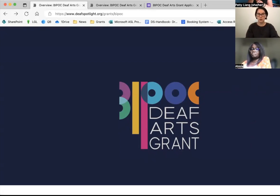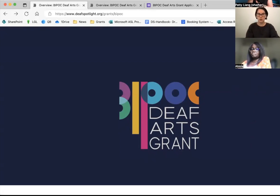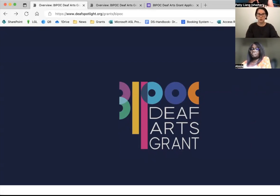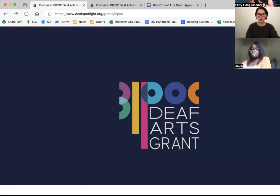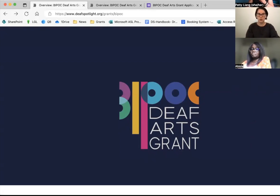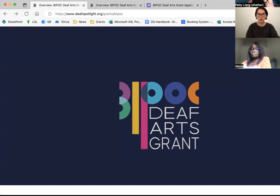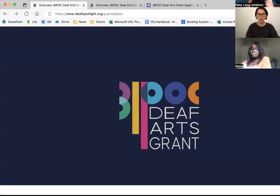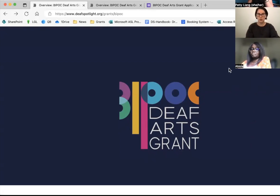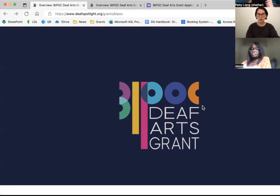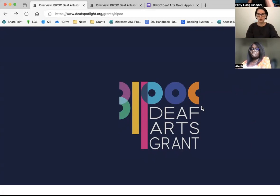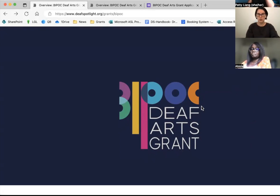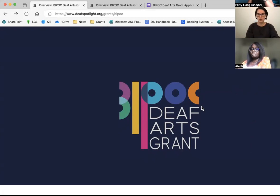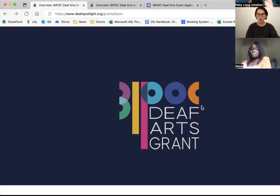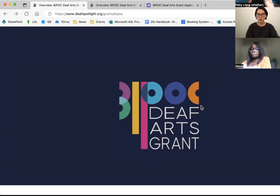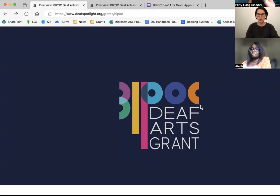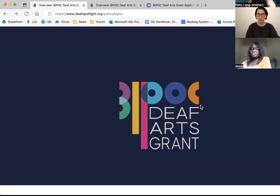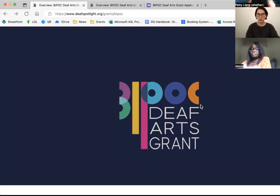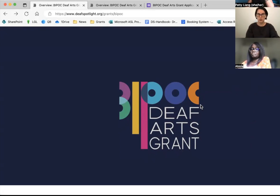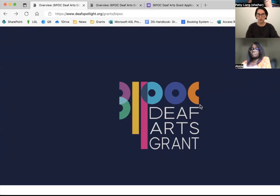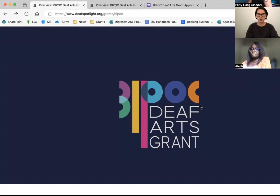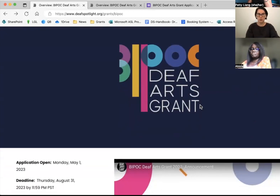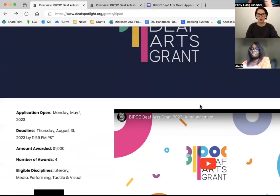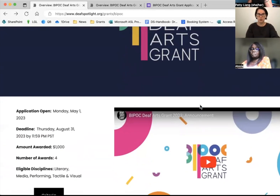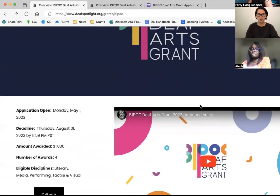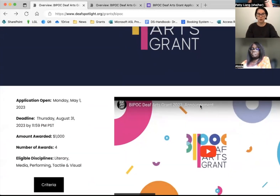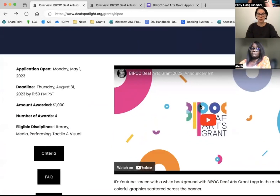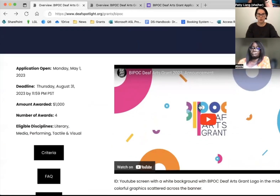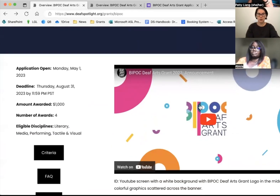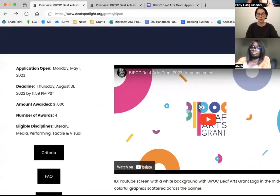After this session, you'll be able to follow up with any questions. You can check out the website for more information.